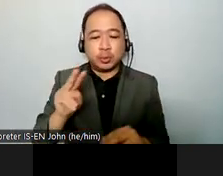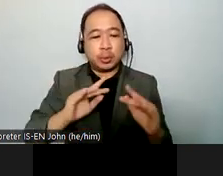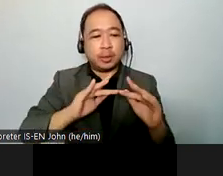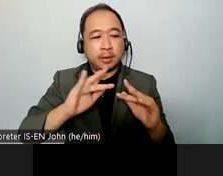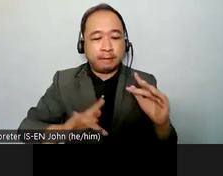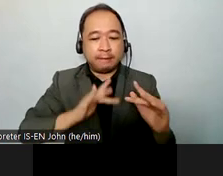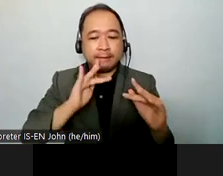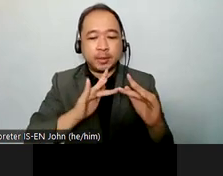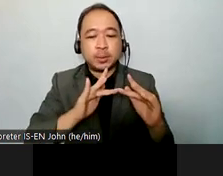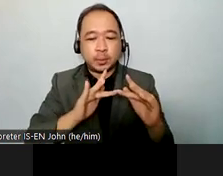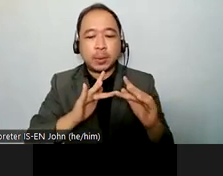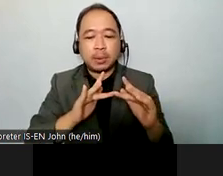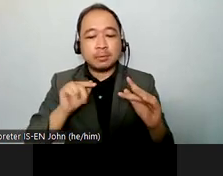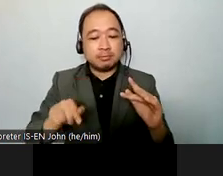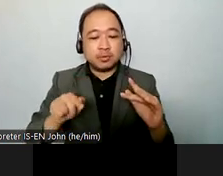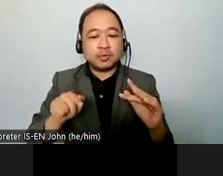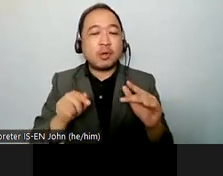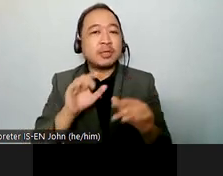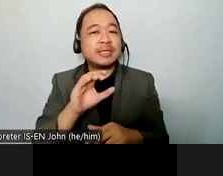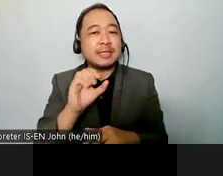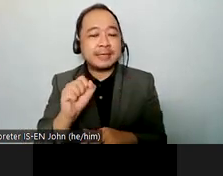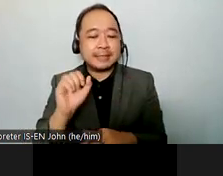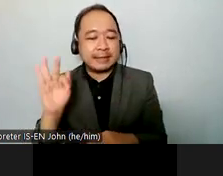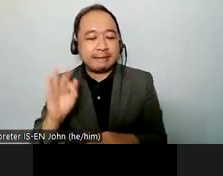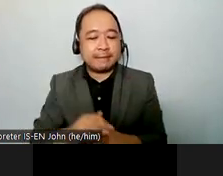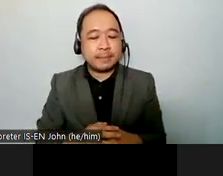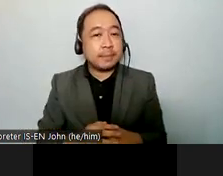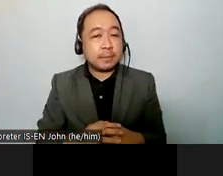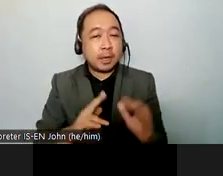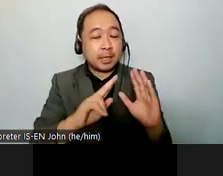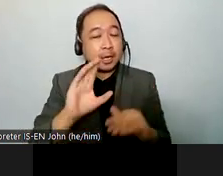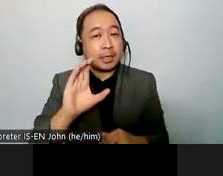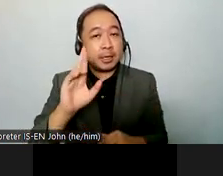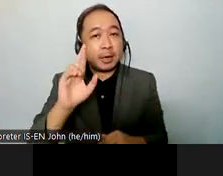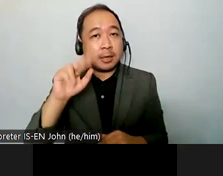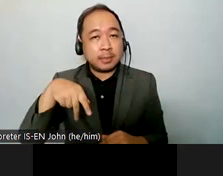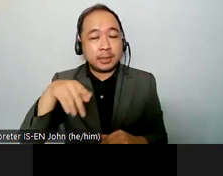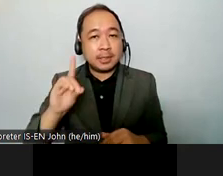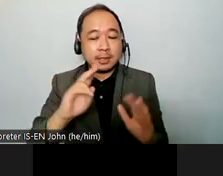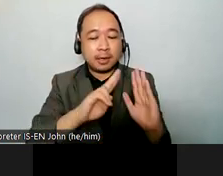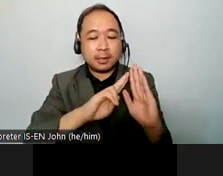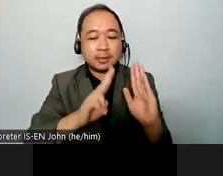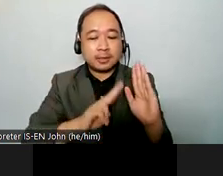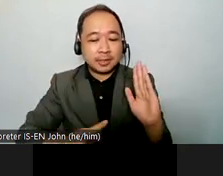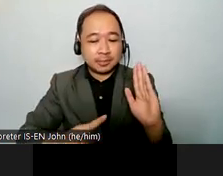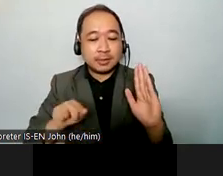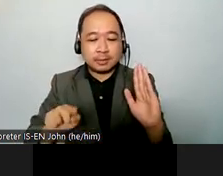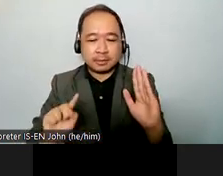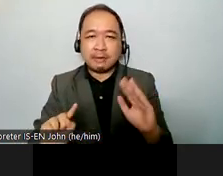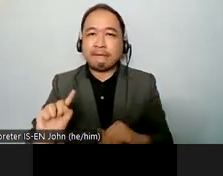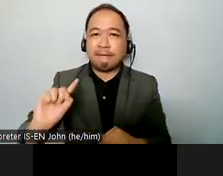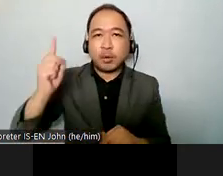relevance at the moment for technical and economic assistance and international development programs